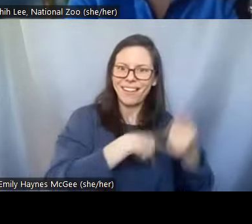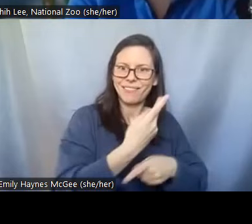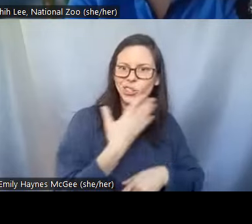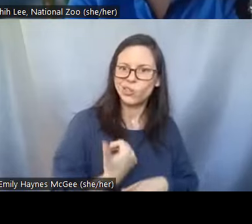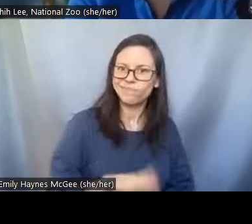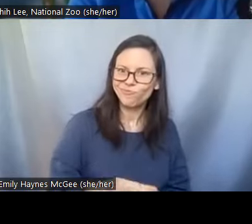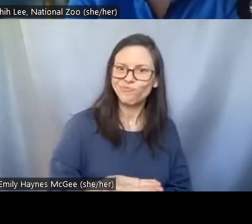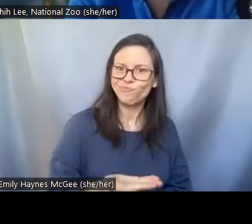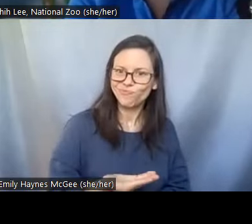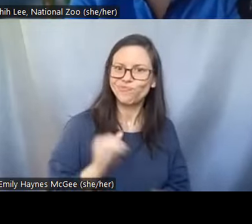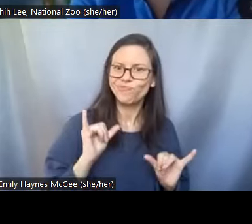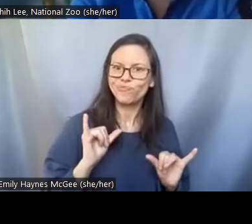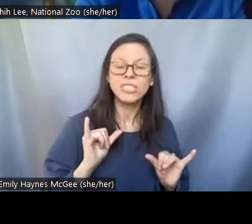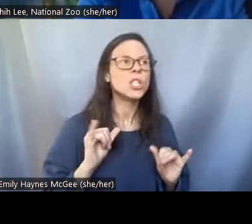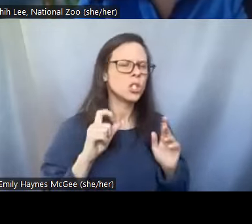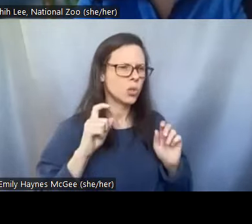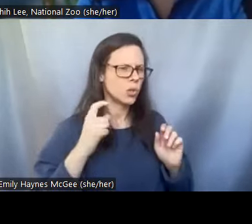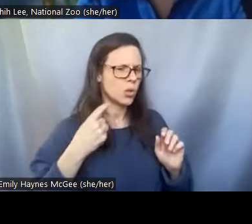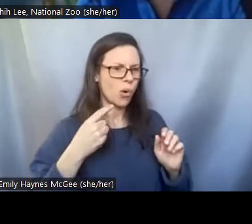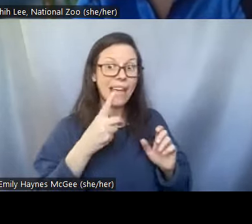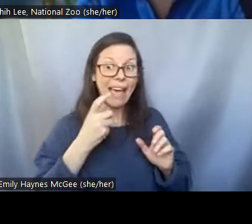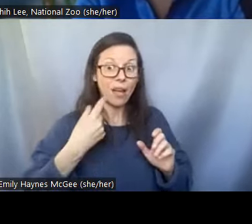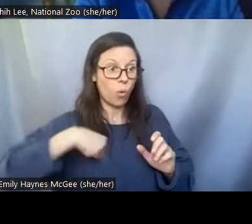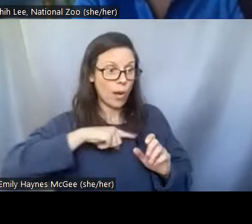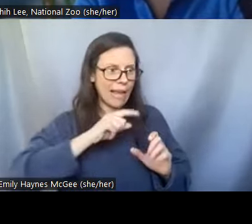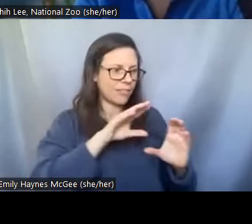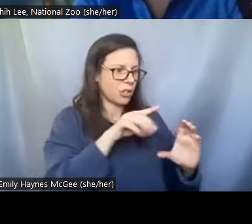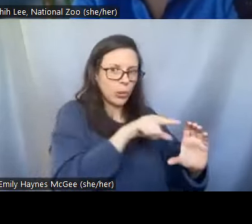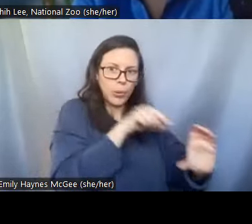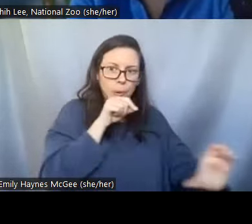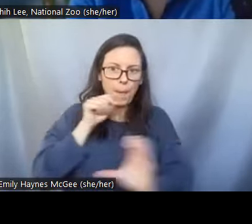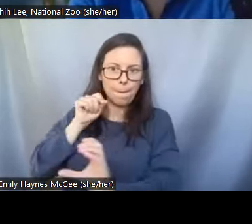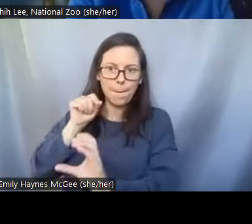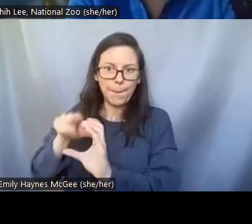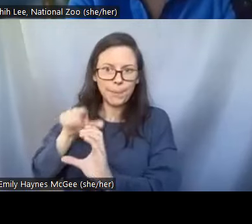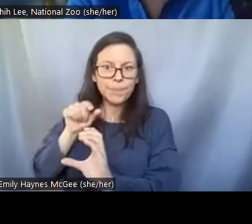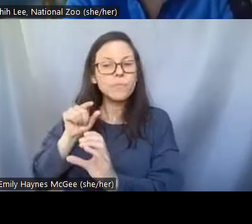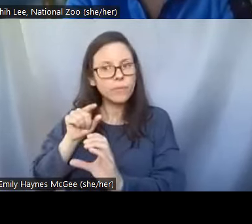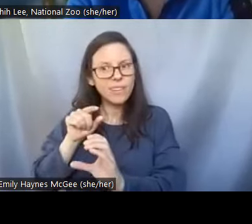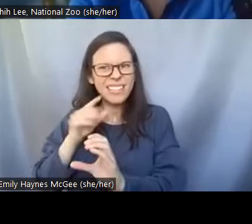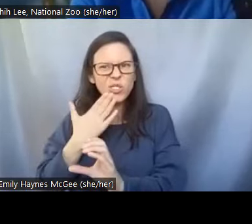to deliver this sugar into these mammalian cells that we're trying to preserve and then we can dry them afterwards.